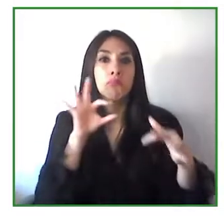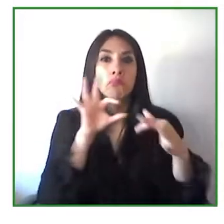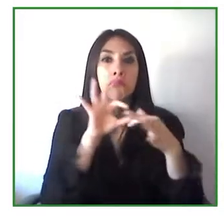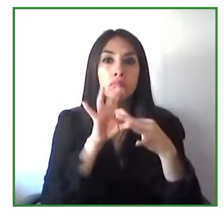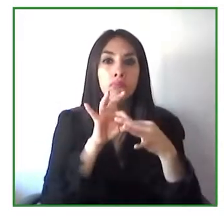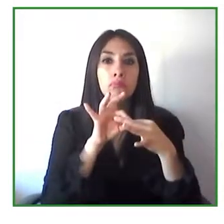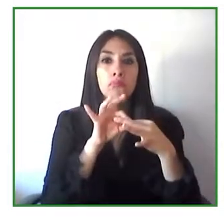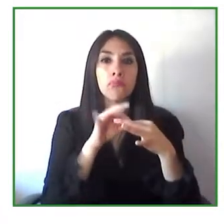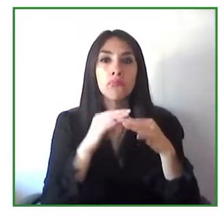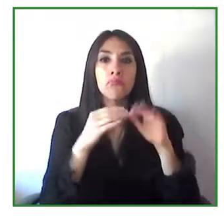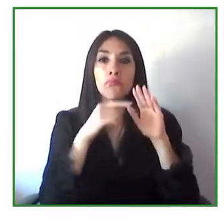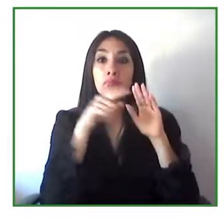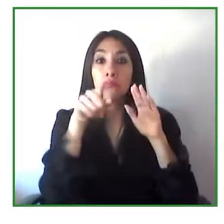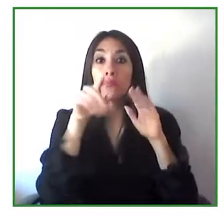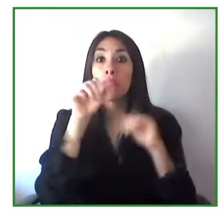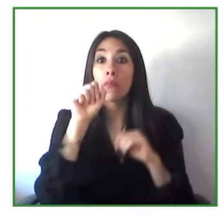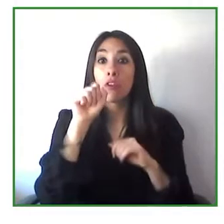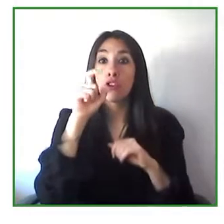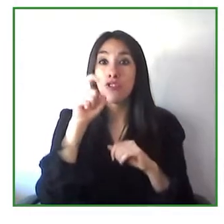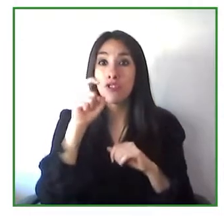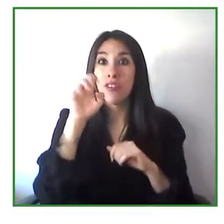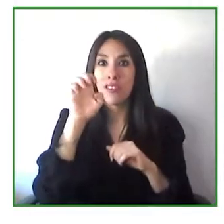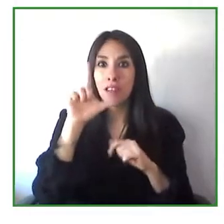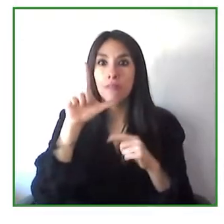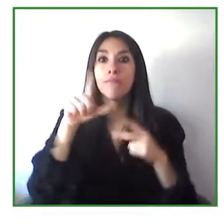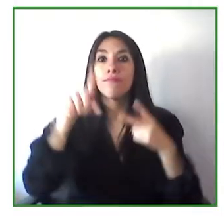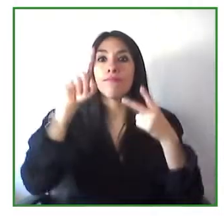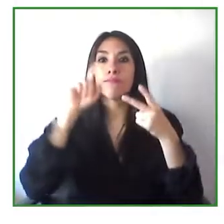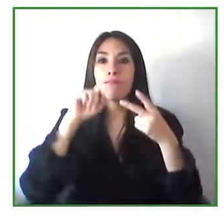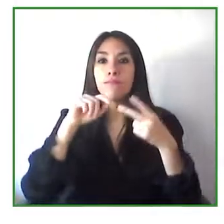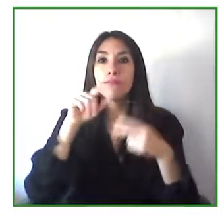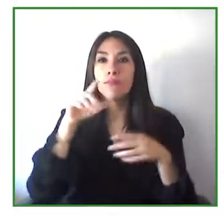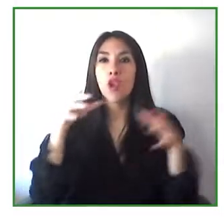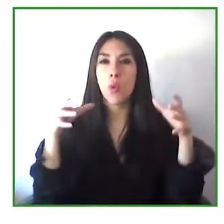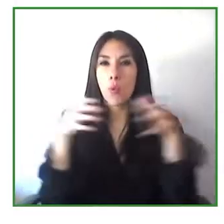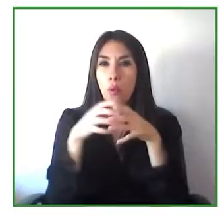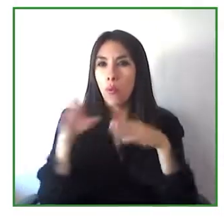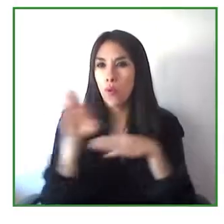Descúbreme and Essl Foundation that try to apply the